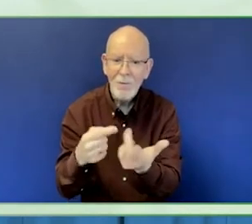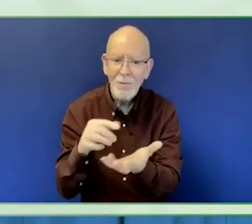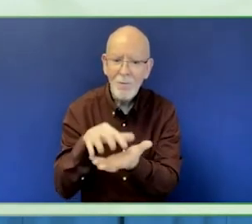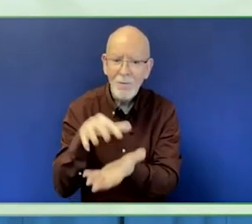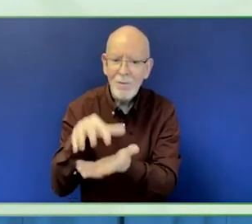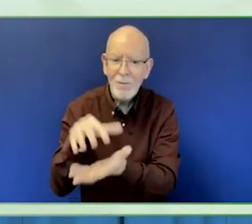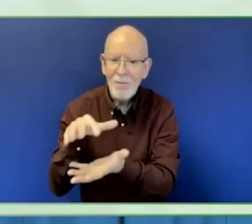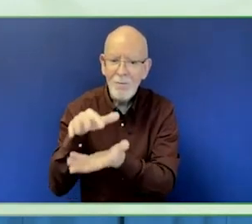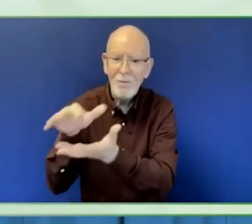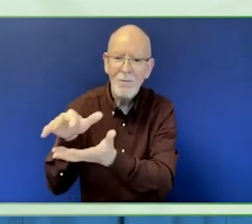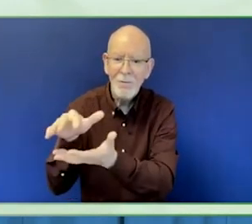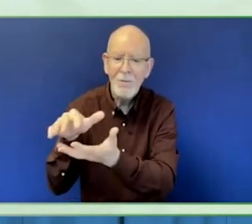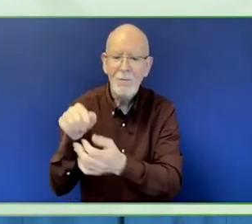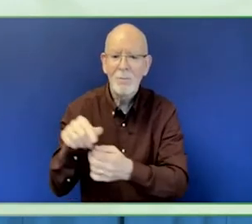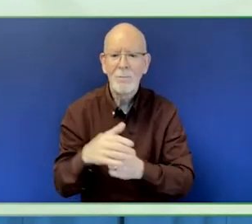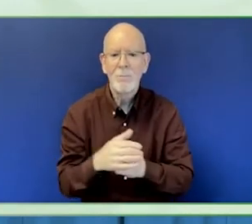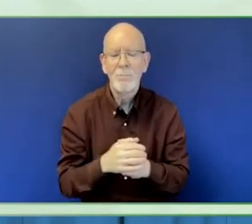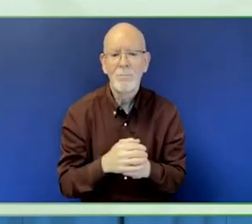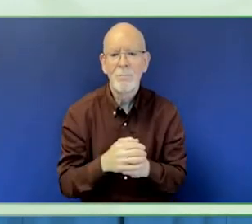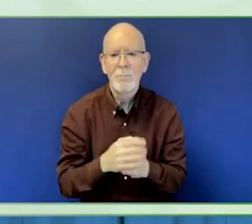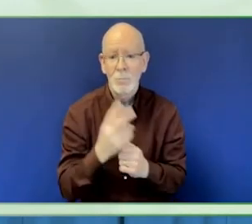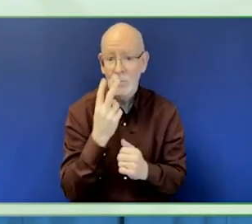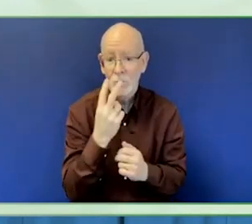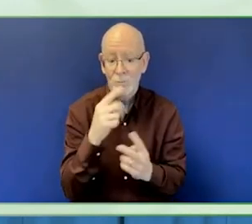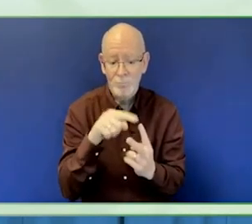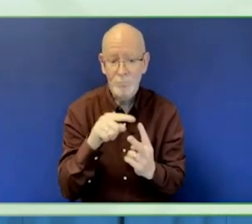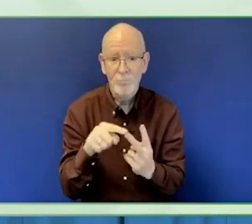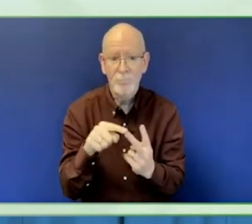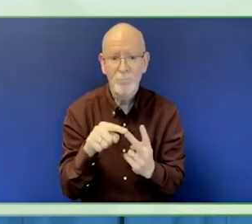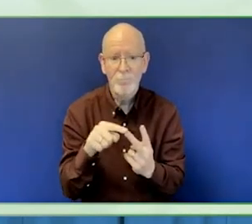practices having accessible events.